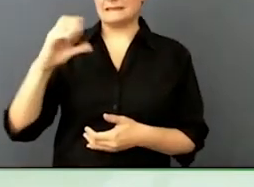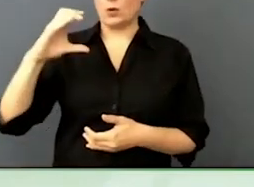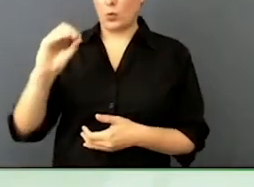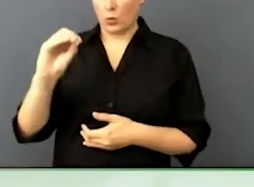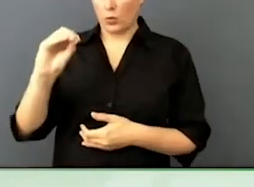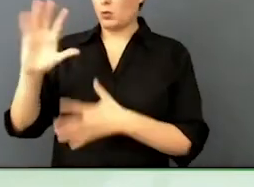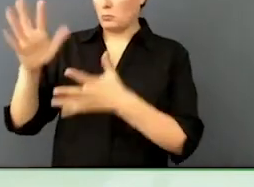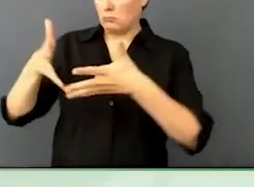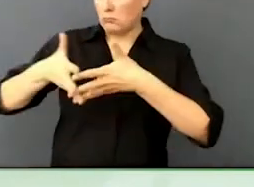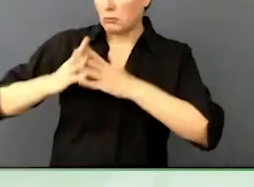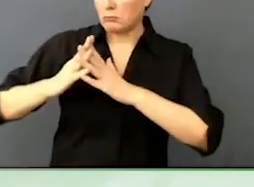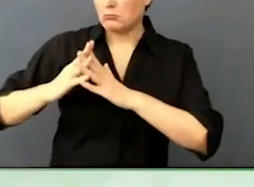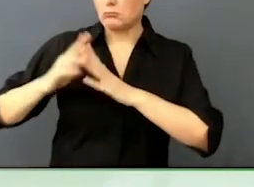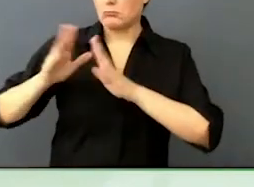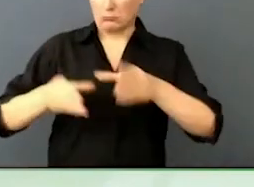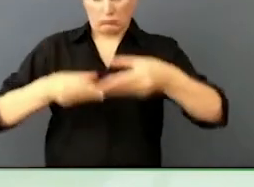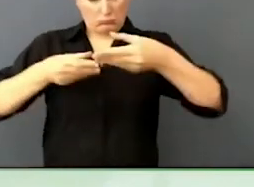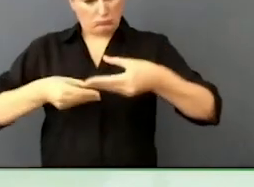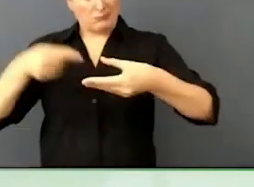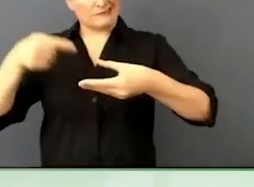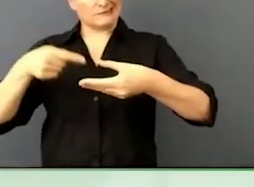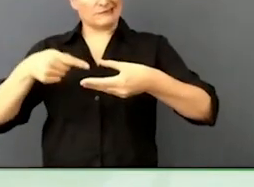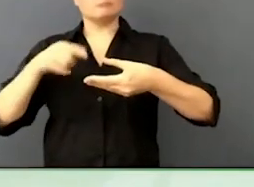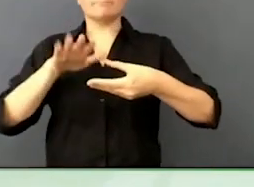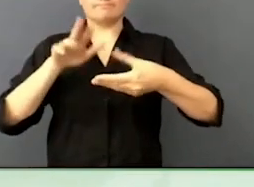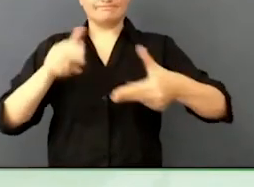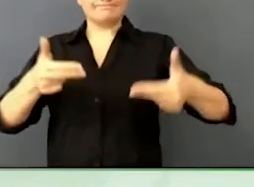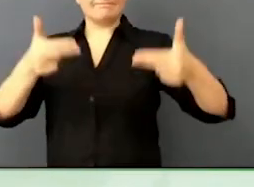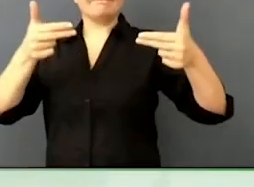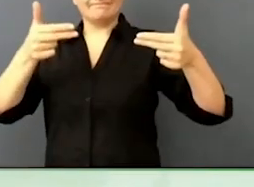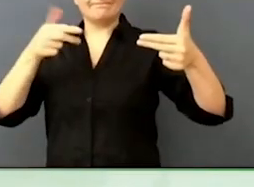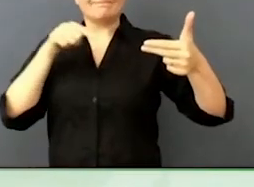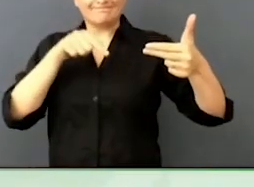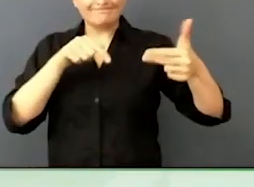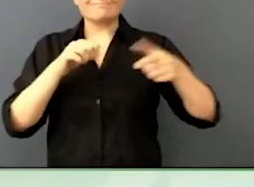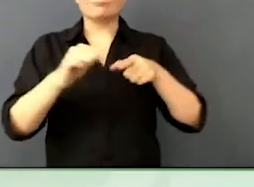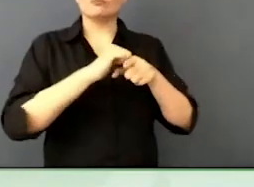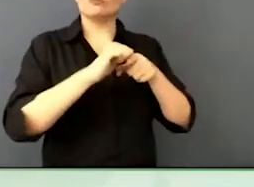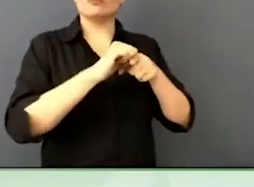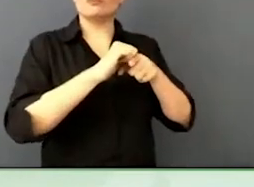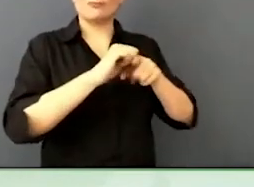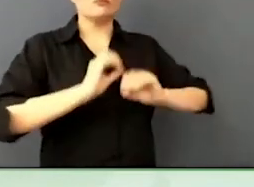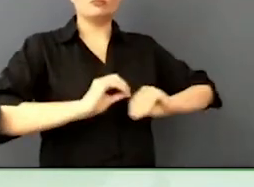trainer, whatever company you are looking at, to teach people with disabilities.